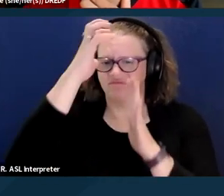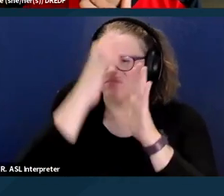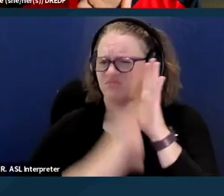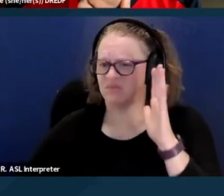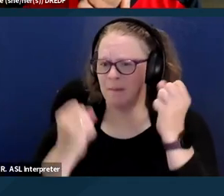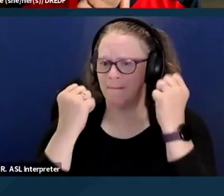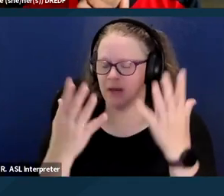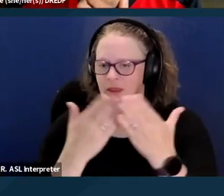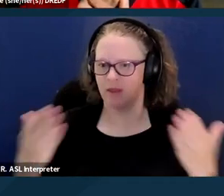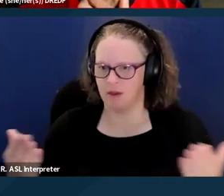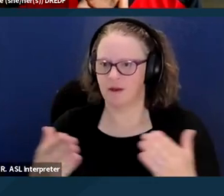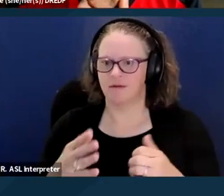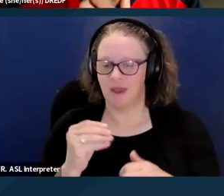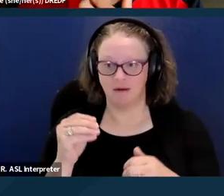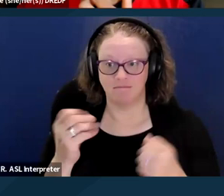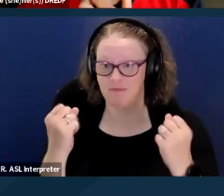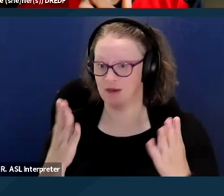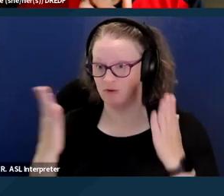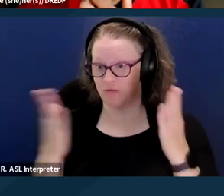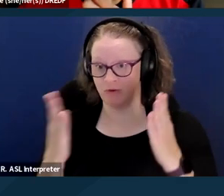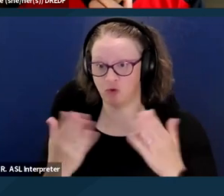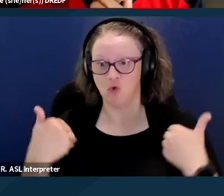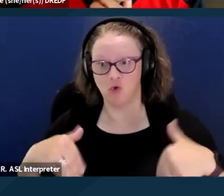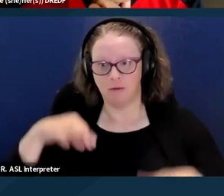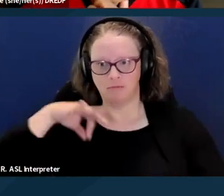that would really be helpful for a lot of clients, I think.